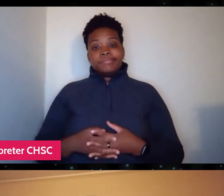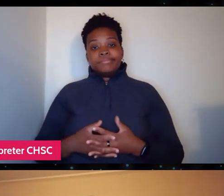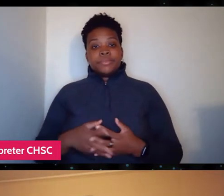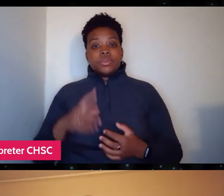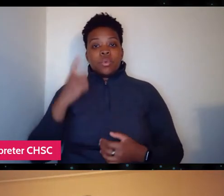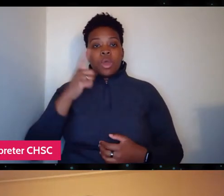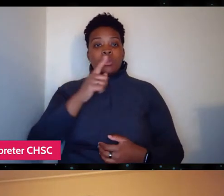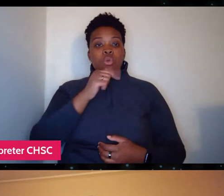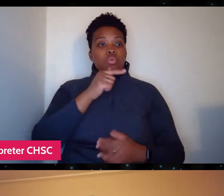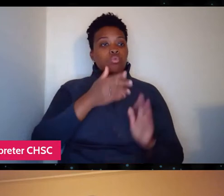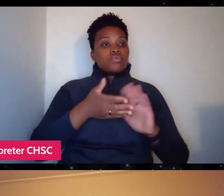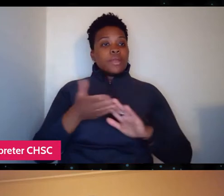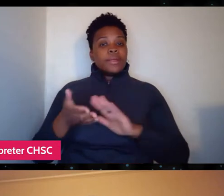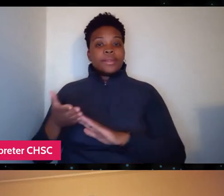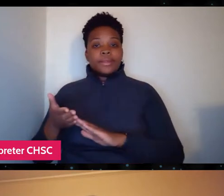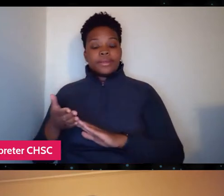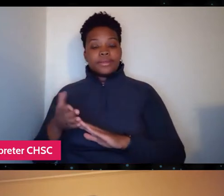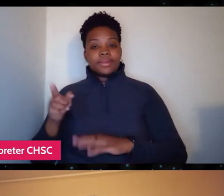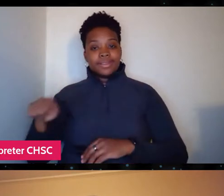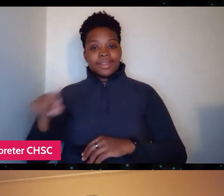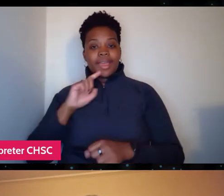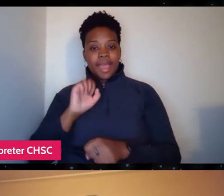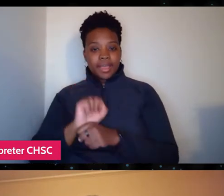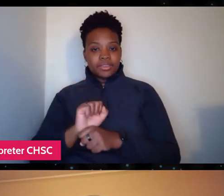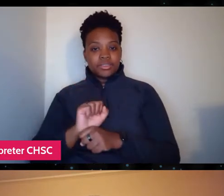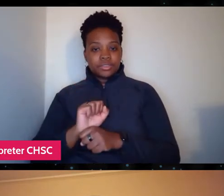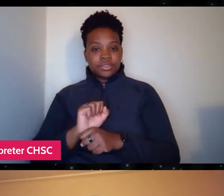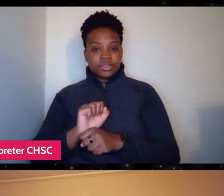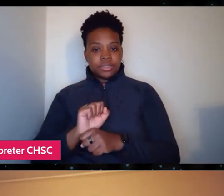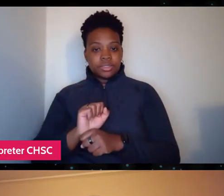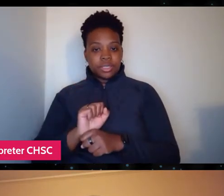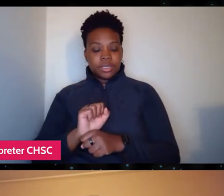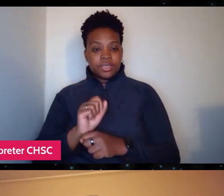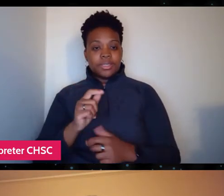they actually put the time into researching